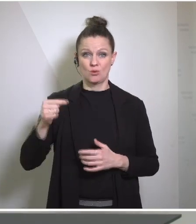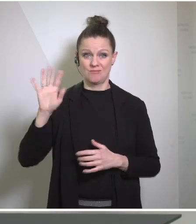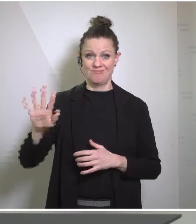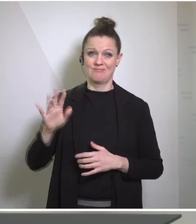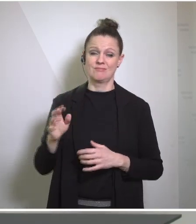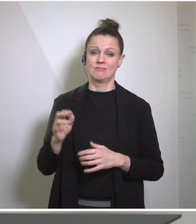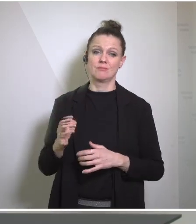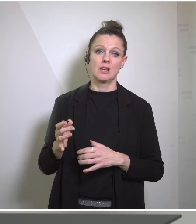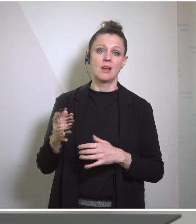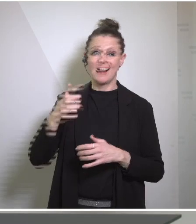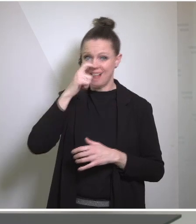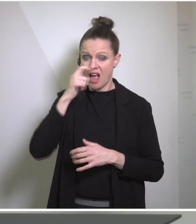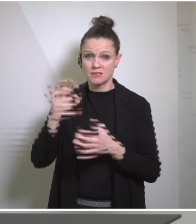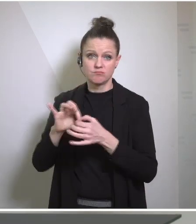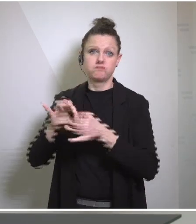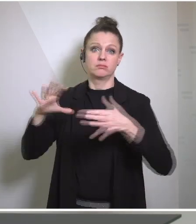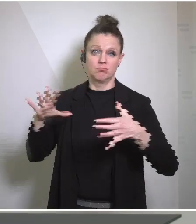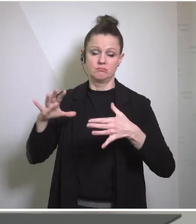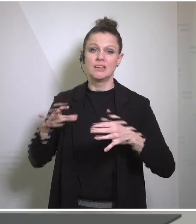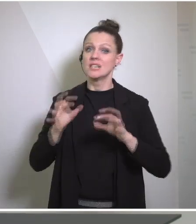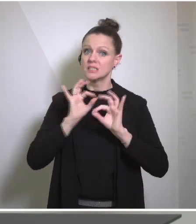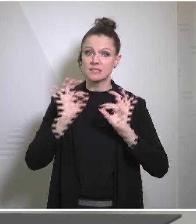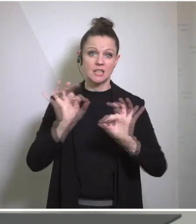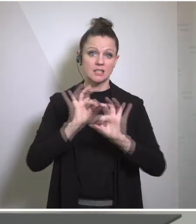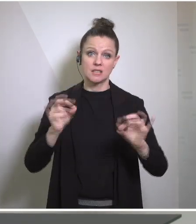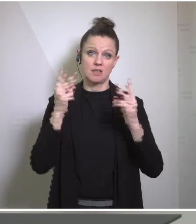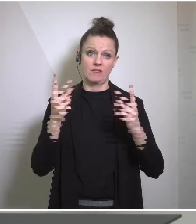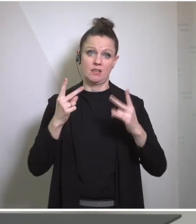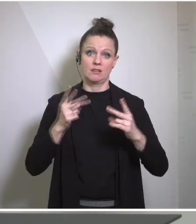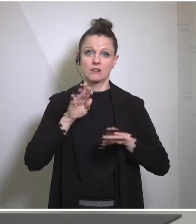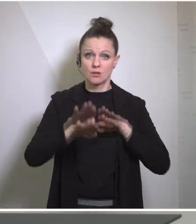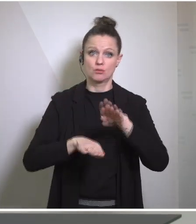the United States has very much supported this move including with liquefied natural